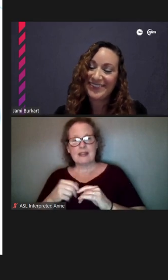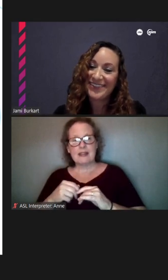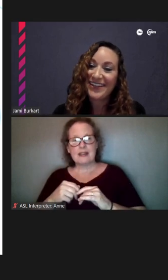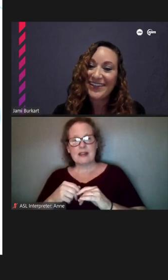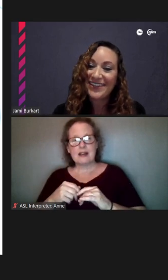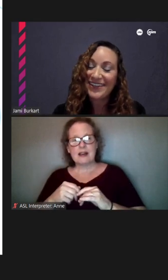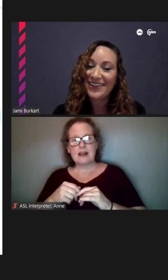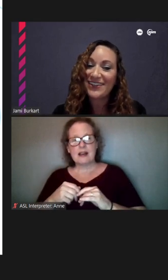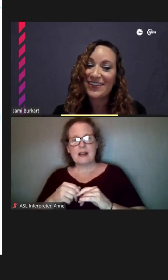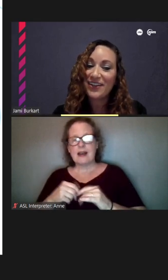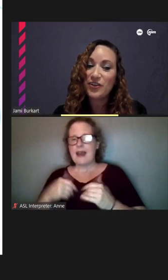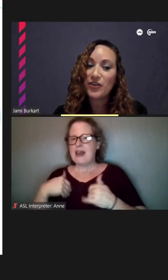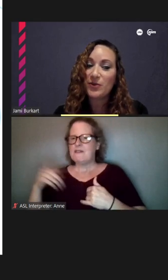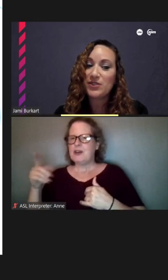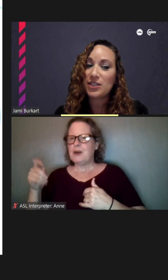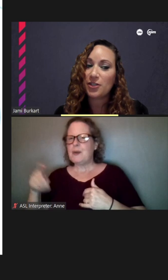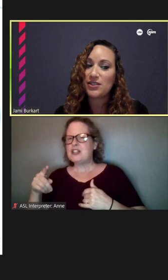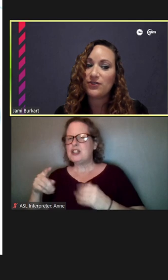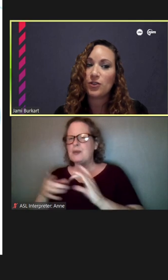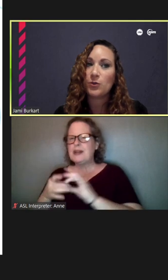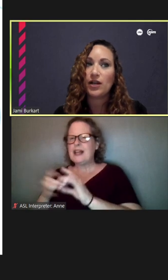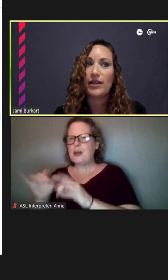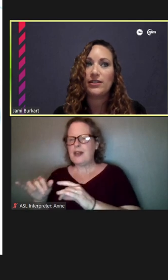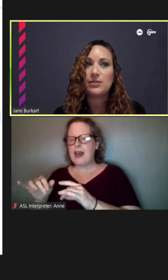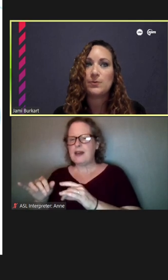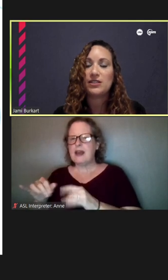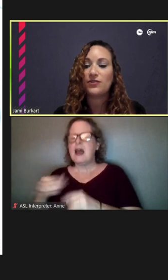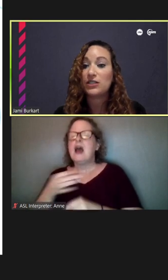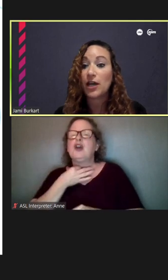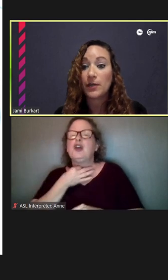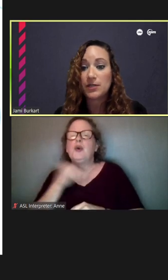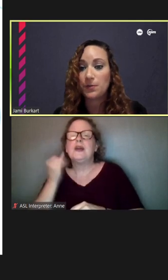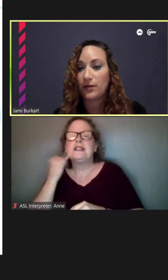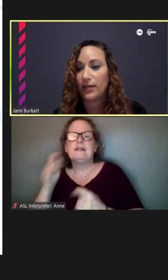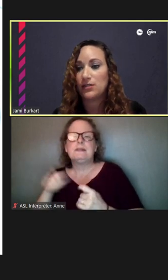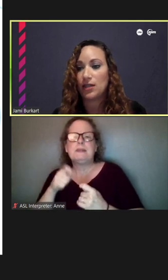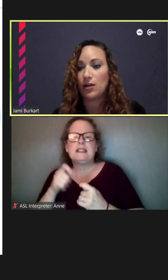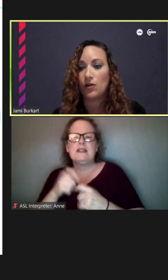ahead. I can answer. Yeah, no, I was curious if there were any specific types of plants, like